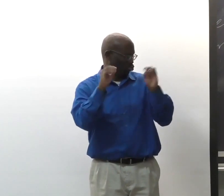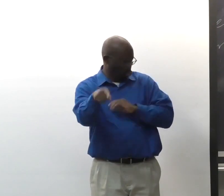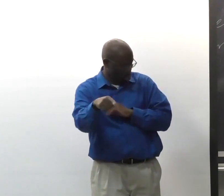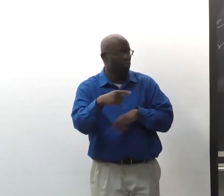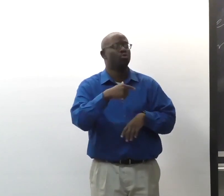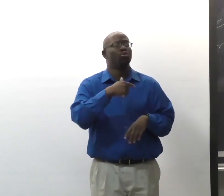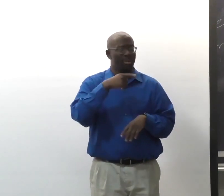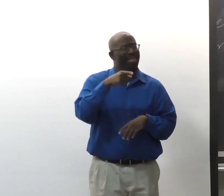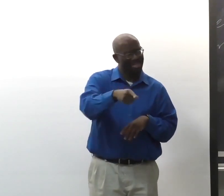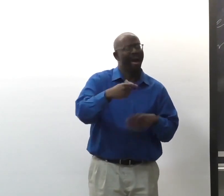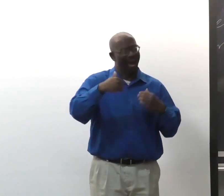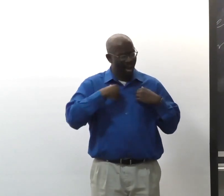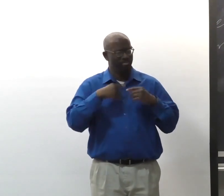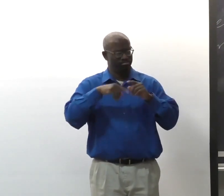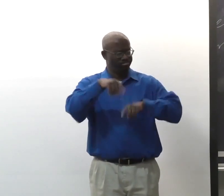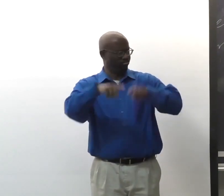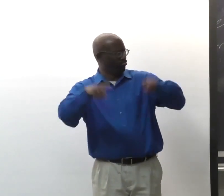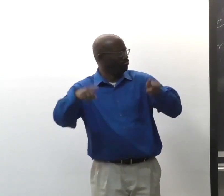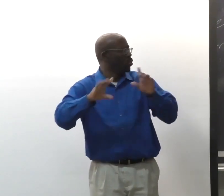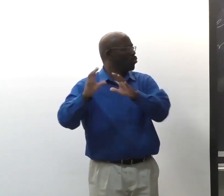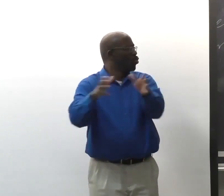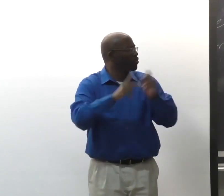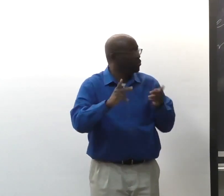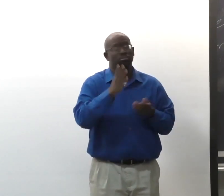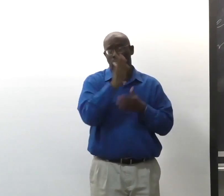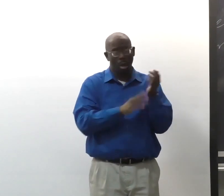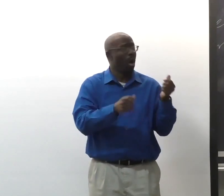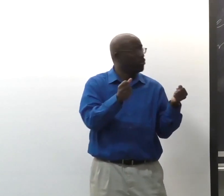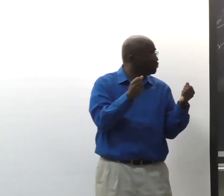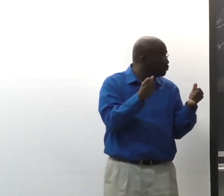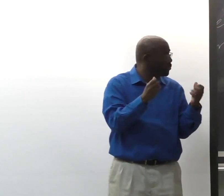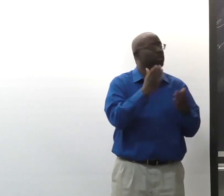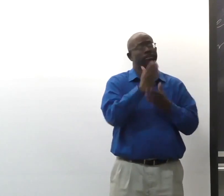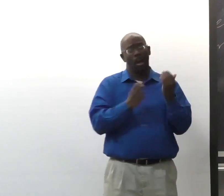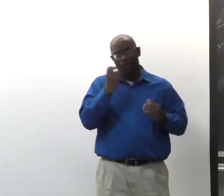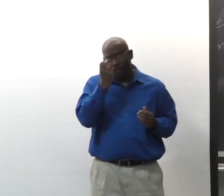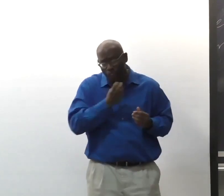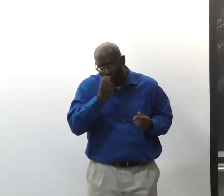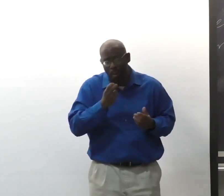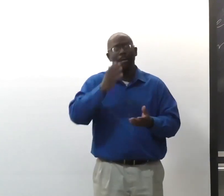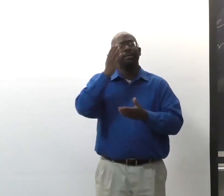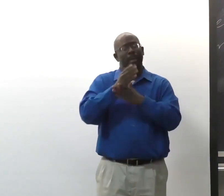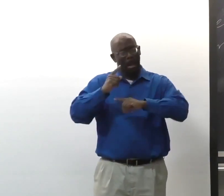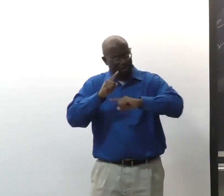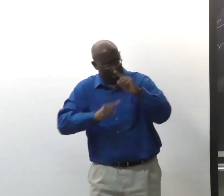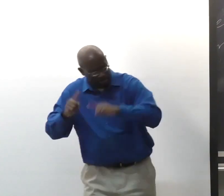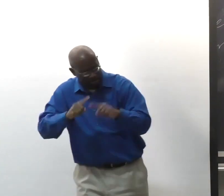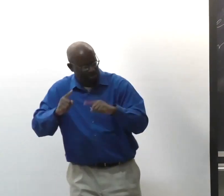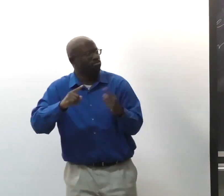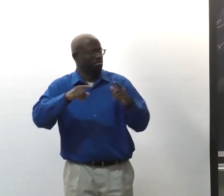NTID, where I instruct, there are various groups of people, some who sign, some who are more oral,